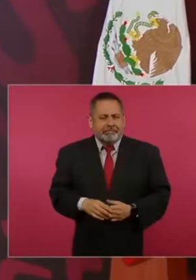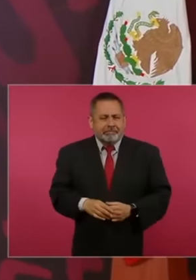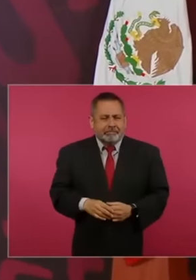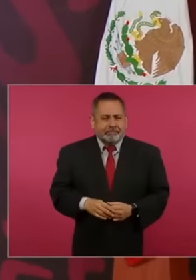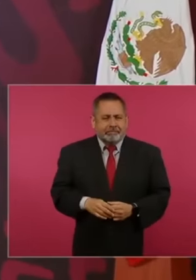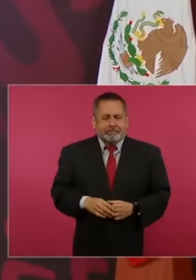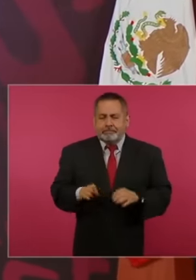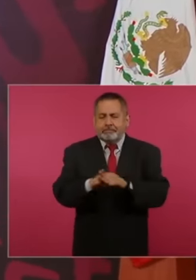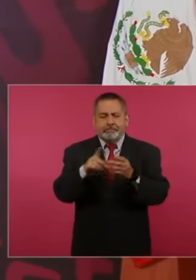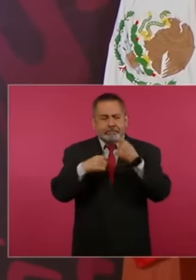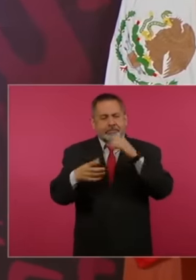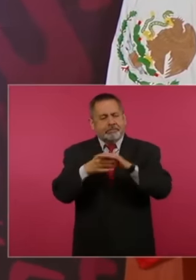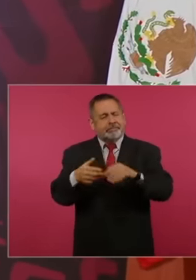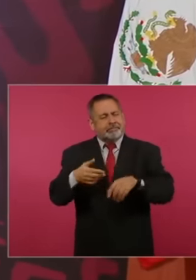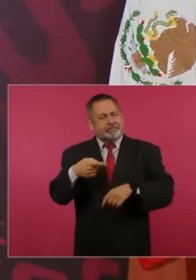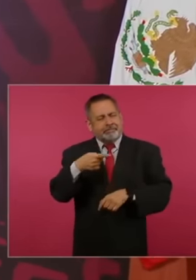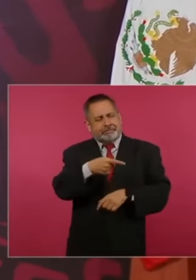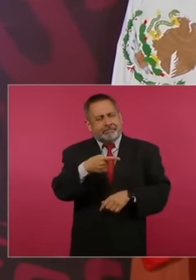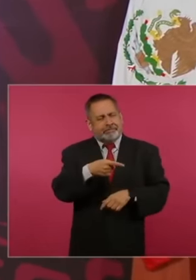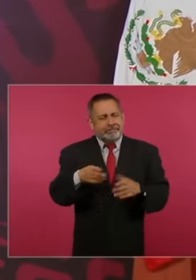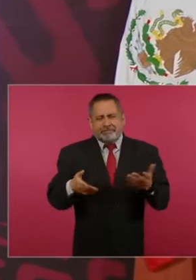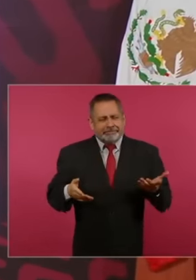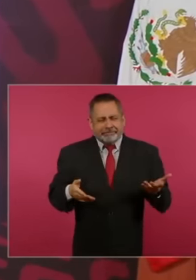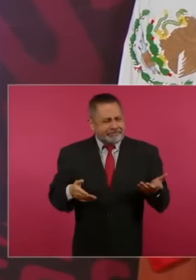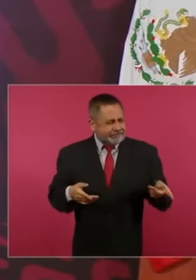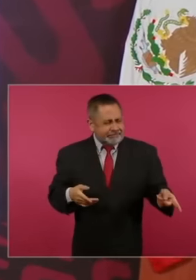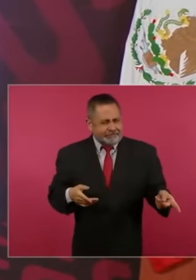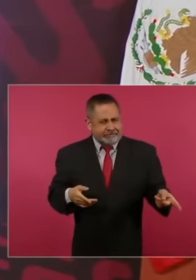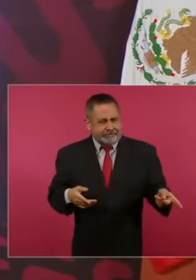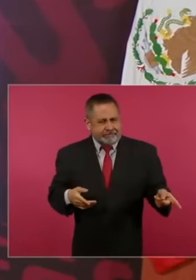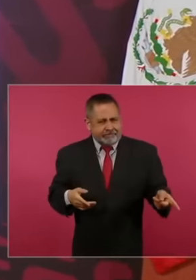democracy, corruption prevails,